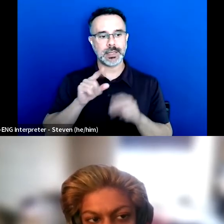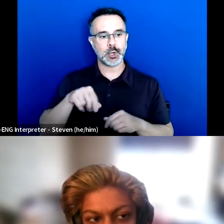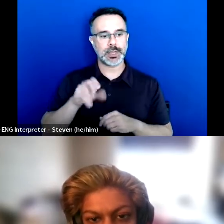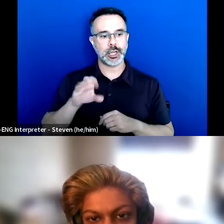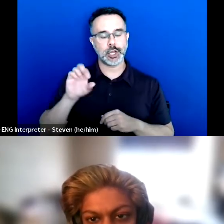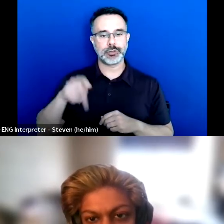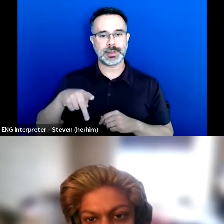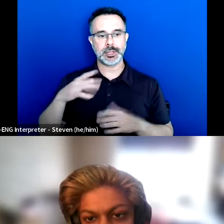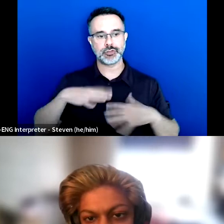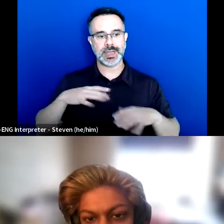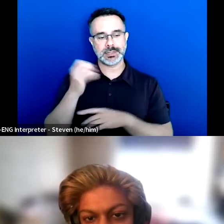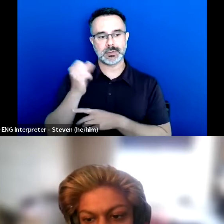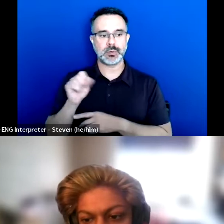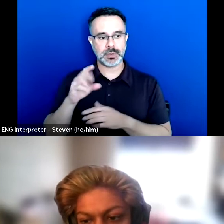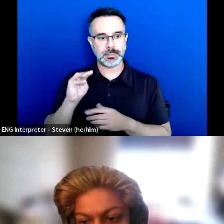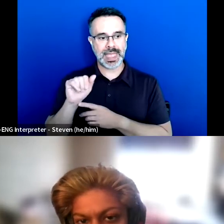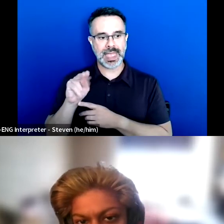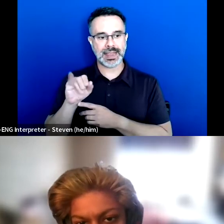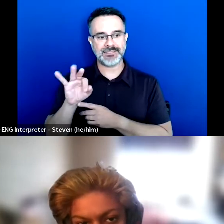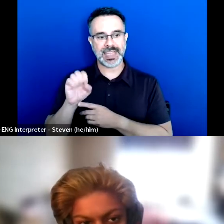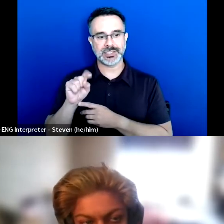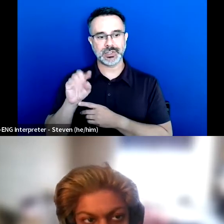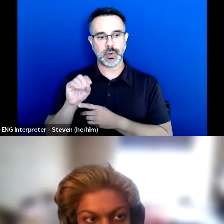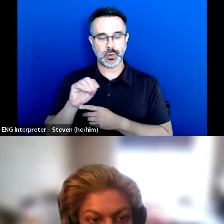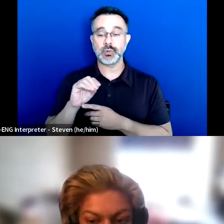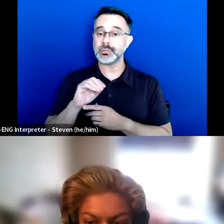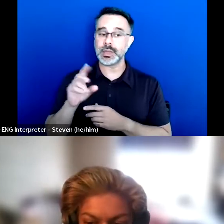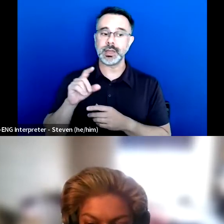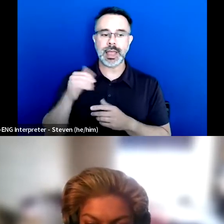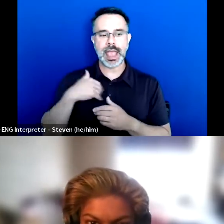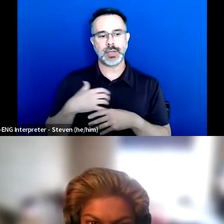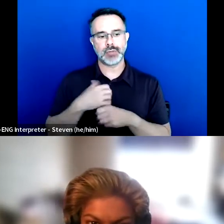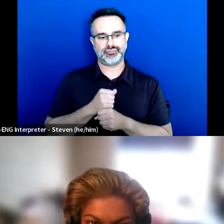which is also featured in unabridged version in disability visibility